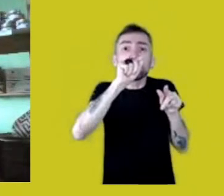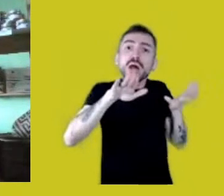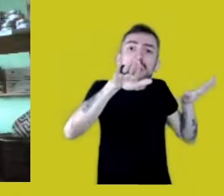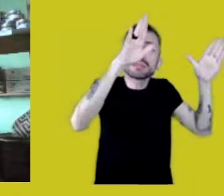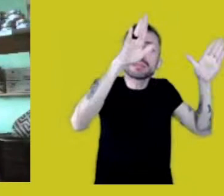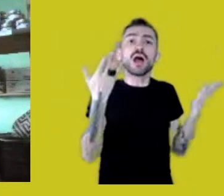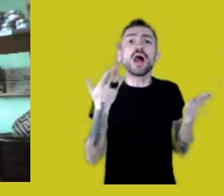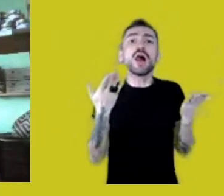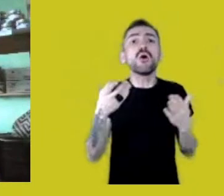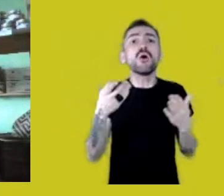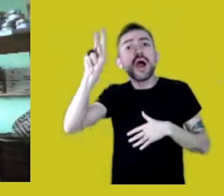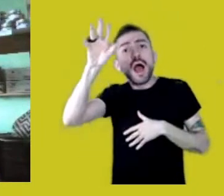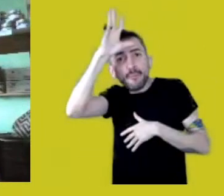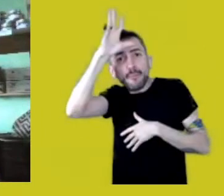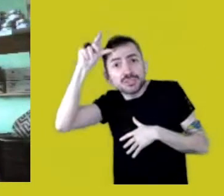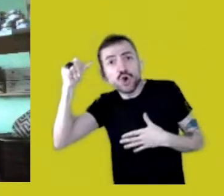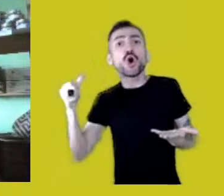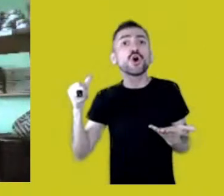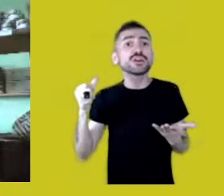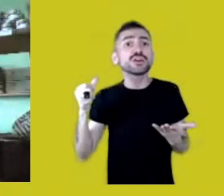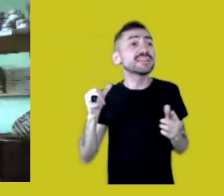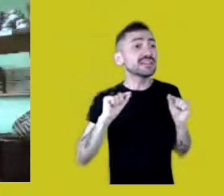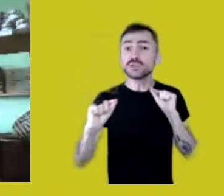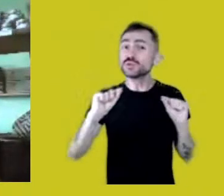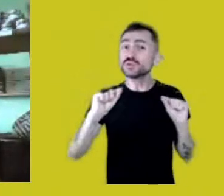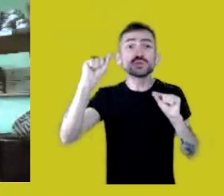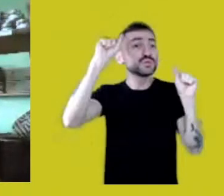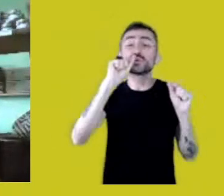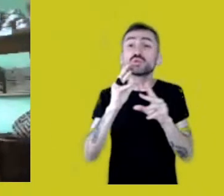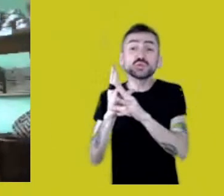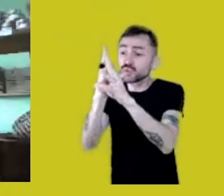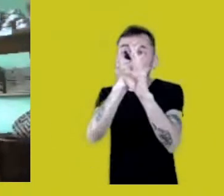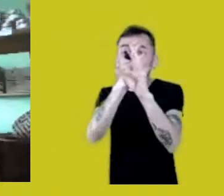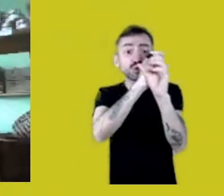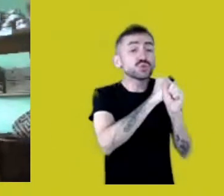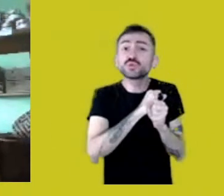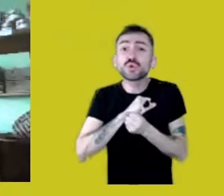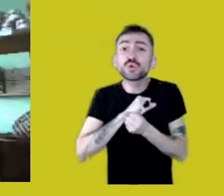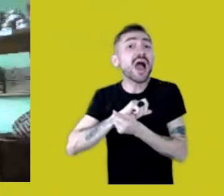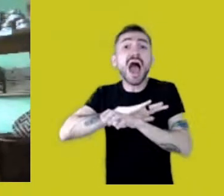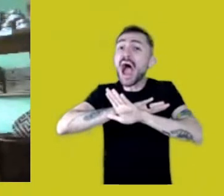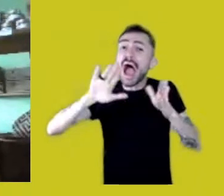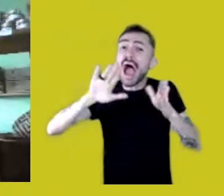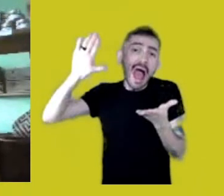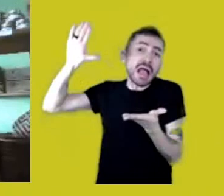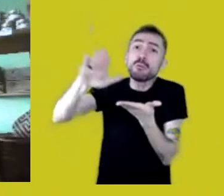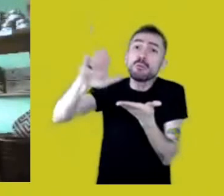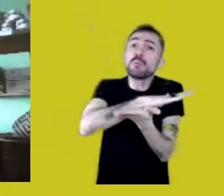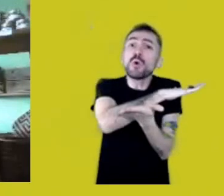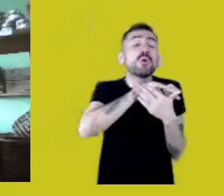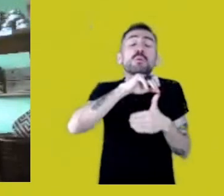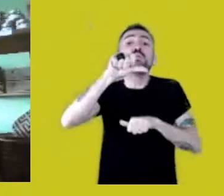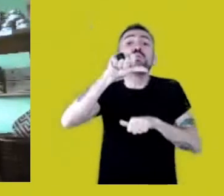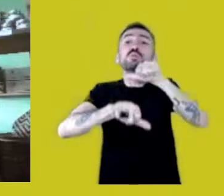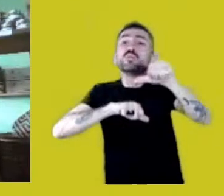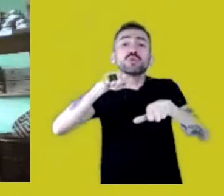How many biomes transformed in monocultures that produce death,